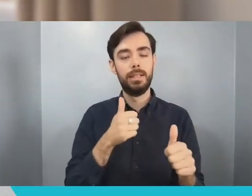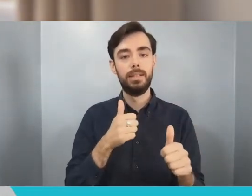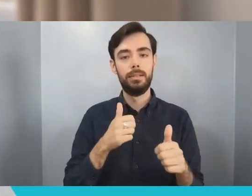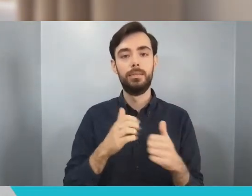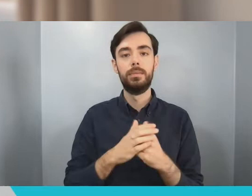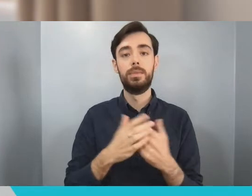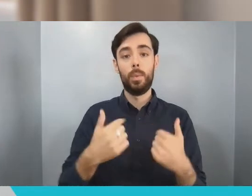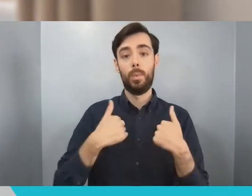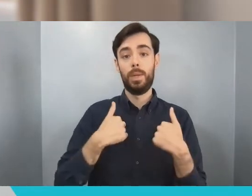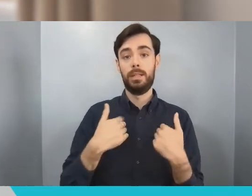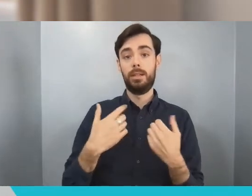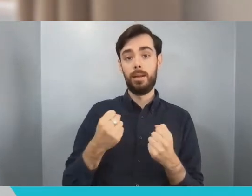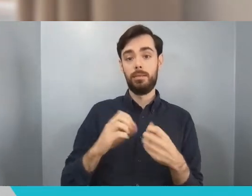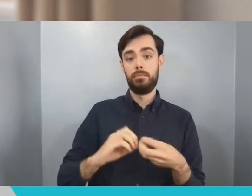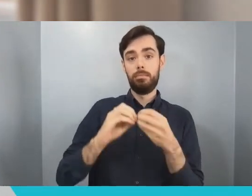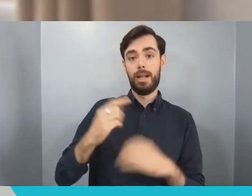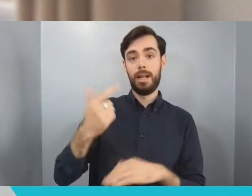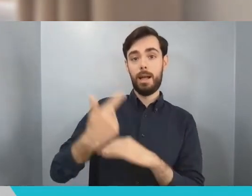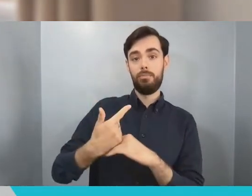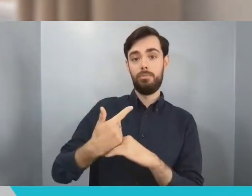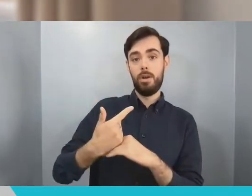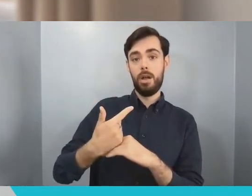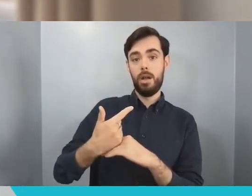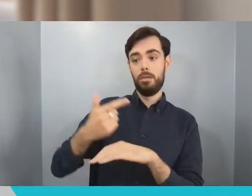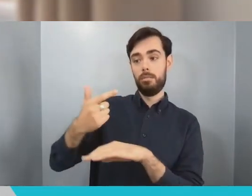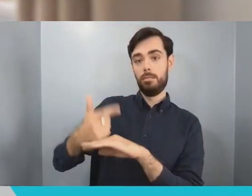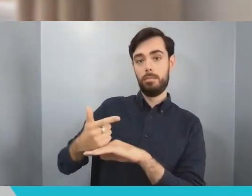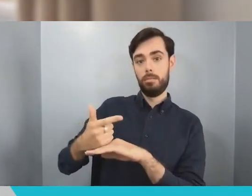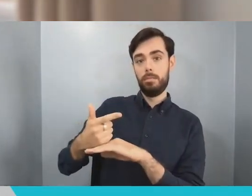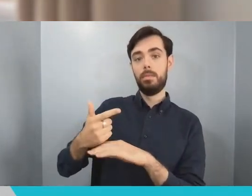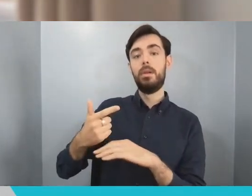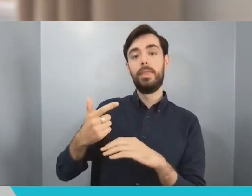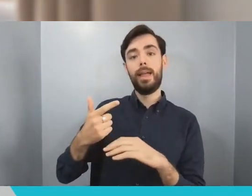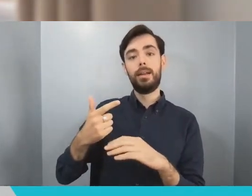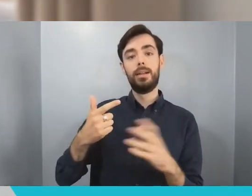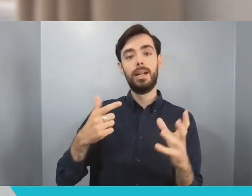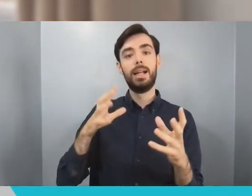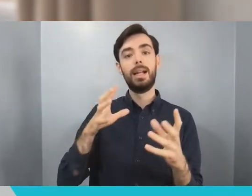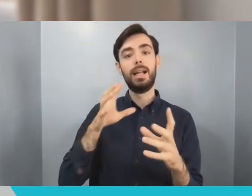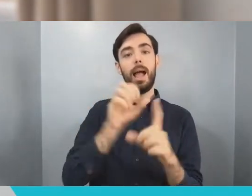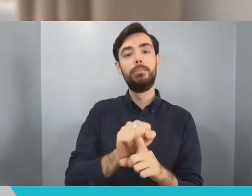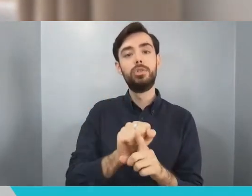into real-time 3D models of hands. So we put those two things together the haptic feedback